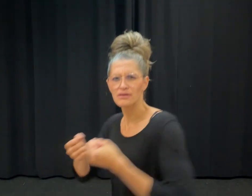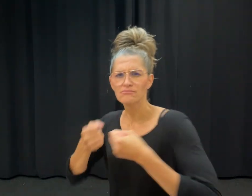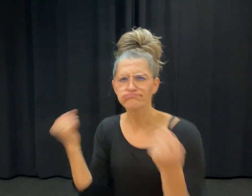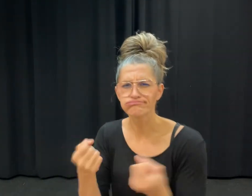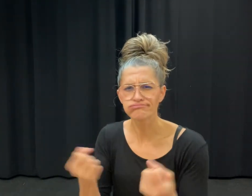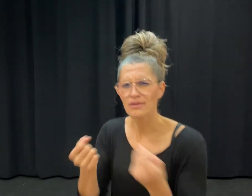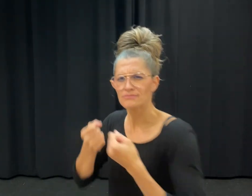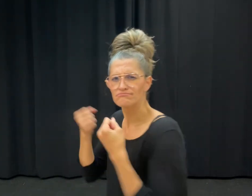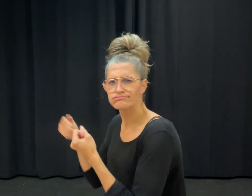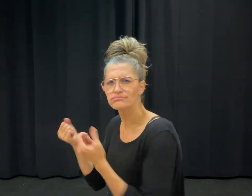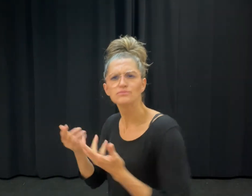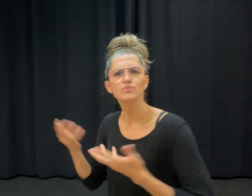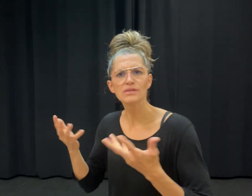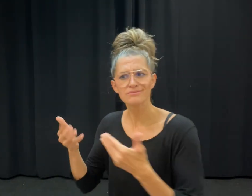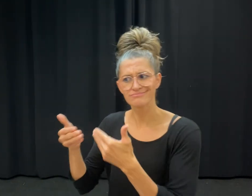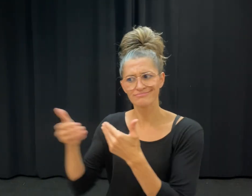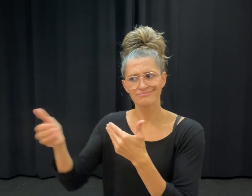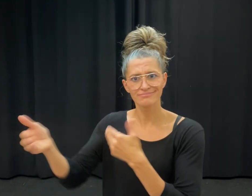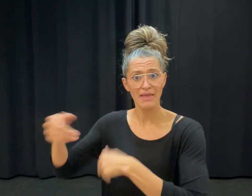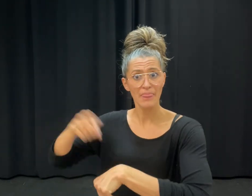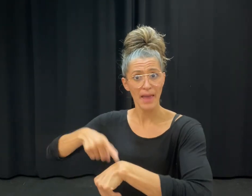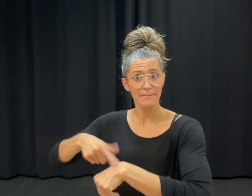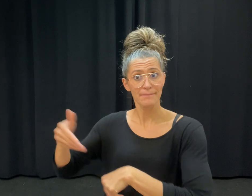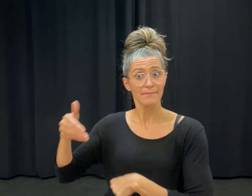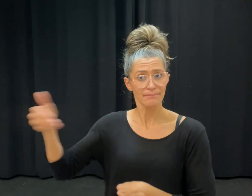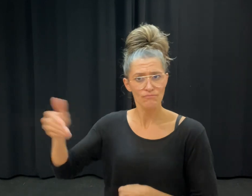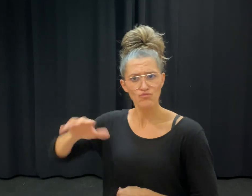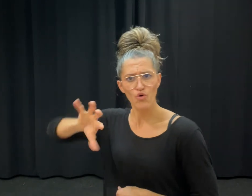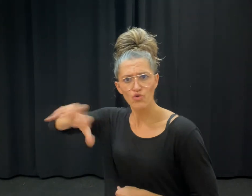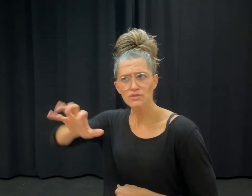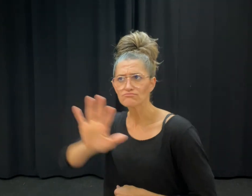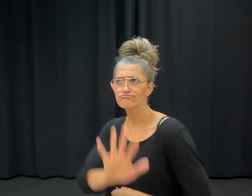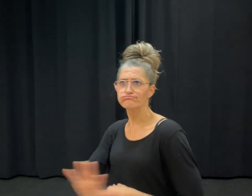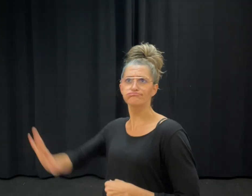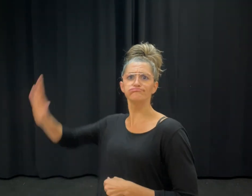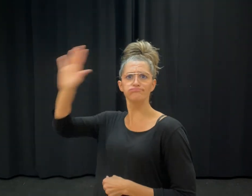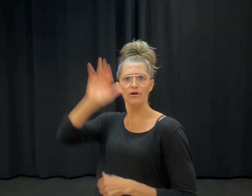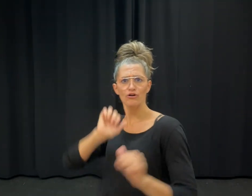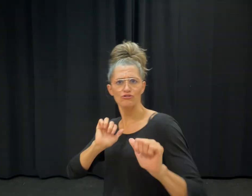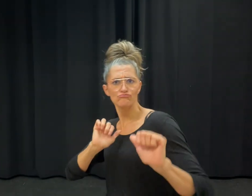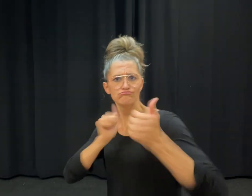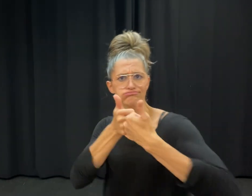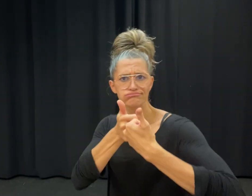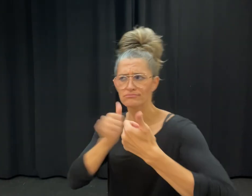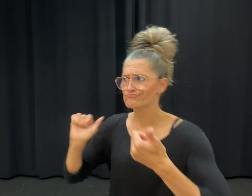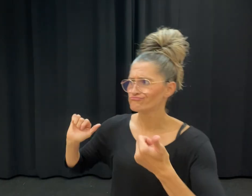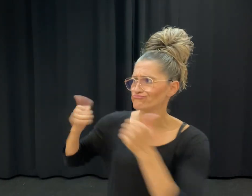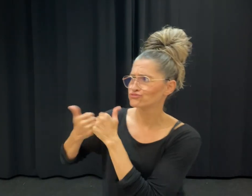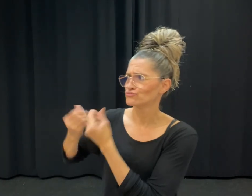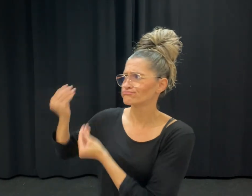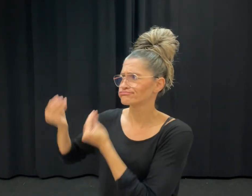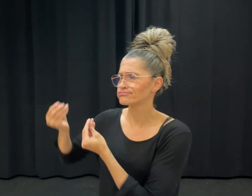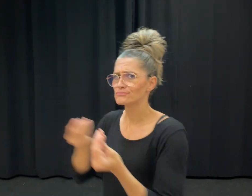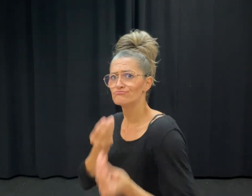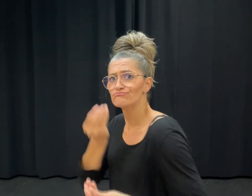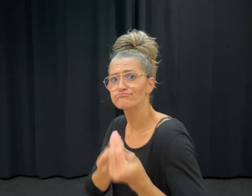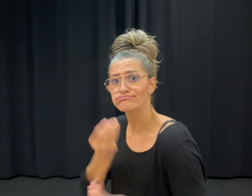national tournament to represent Masaka City. In support